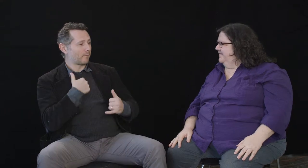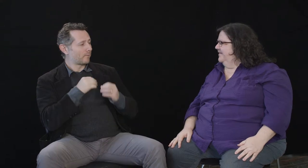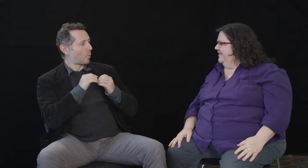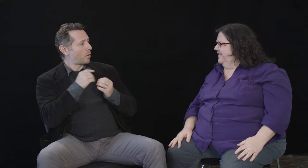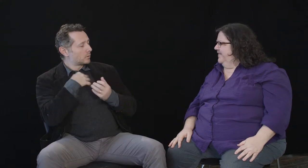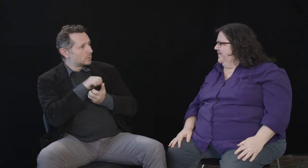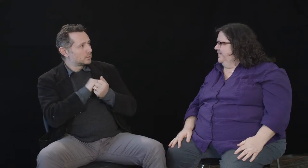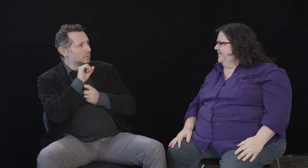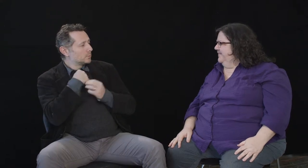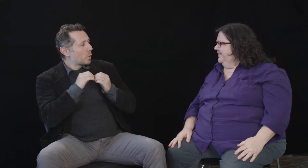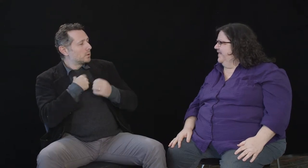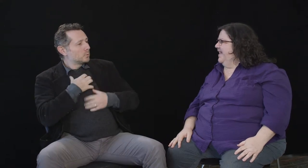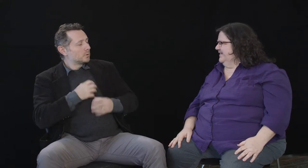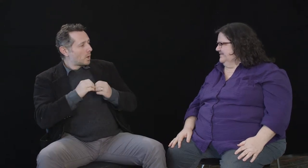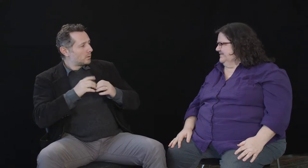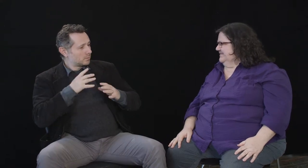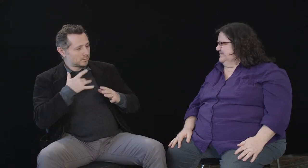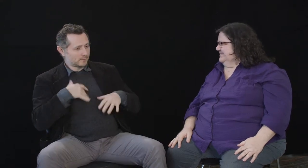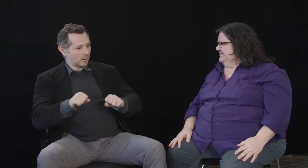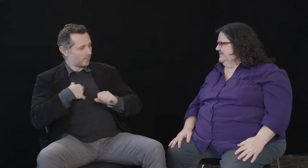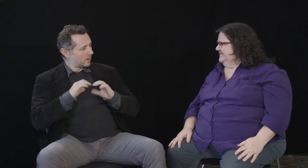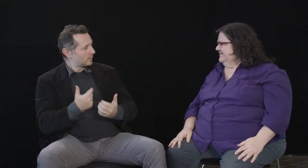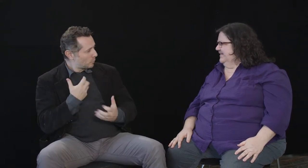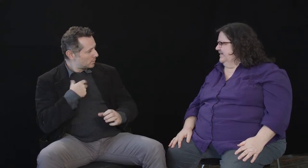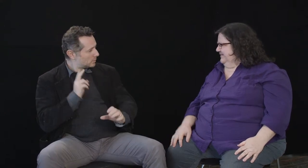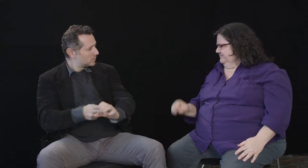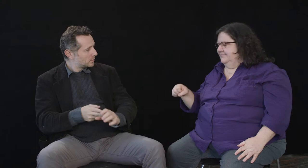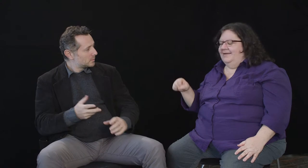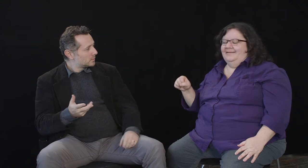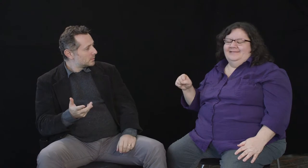There’s a lot to digest I really wish I could take the class myself! Yes I feel the same!